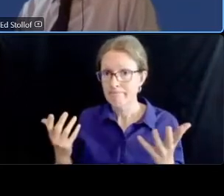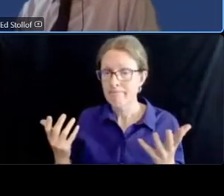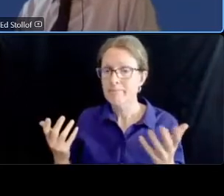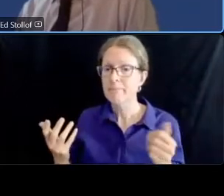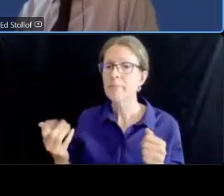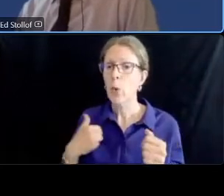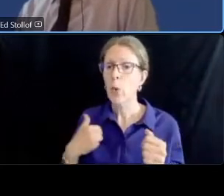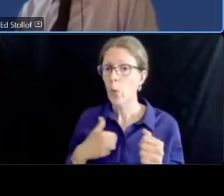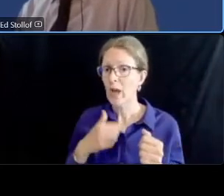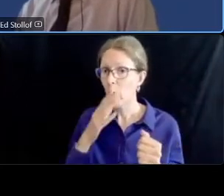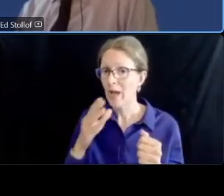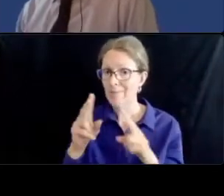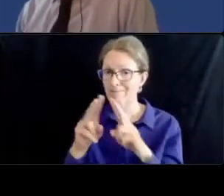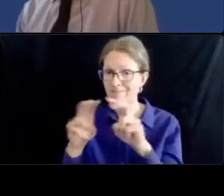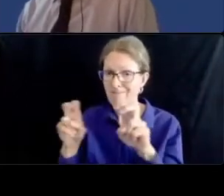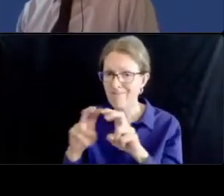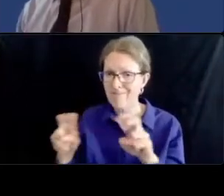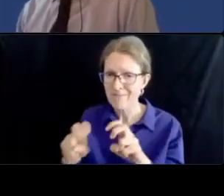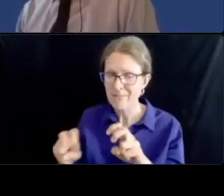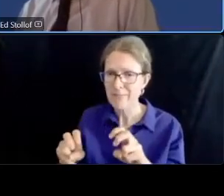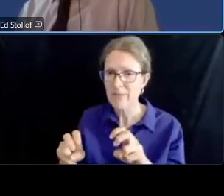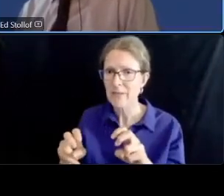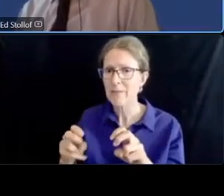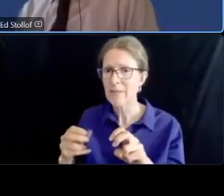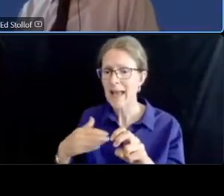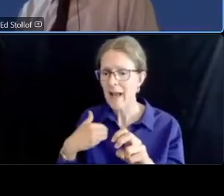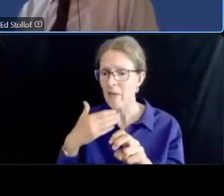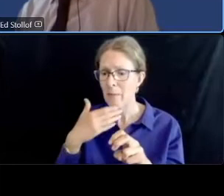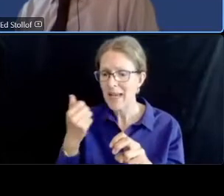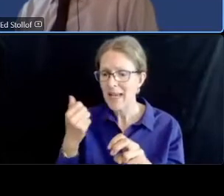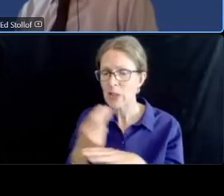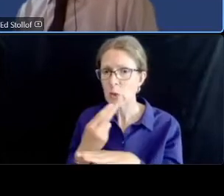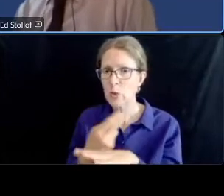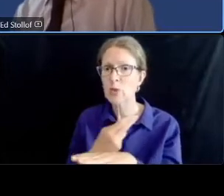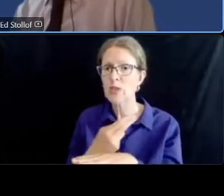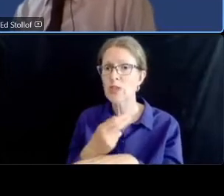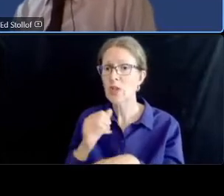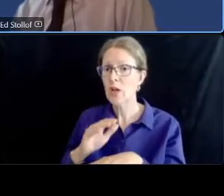the parking on the available block faces in the commercial areas we will have only